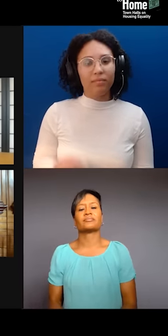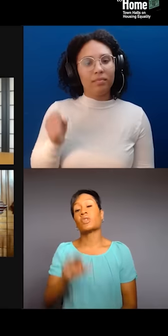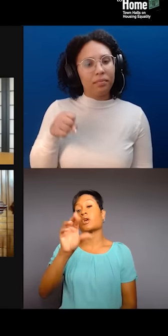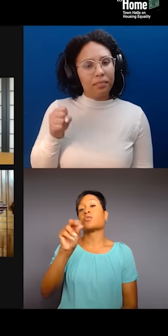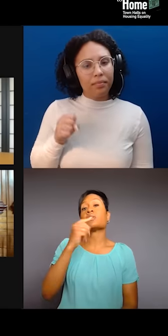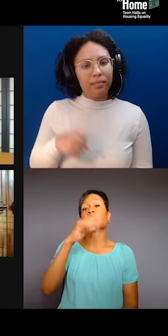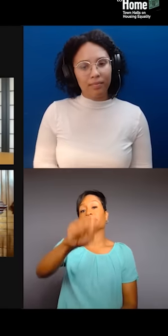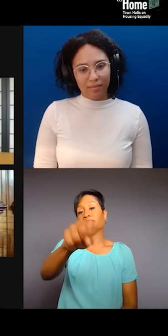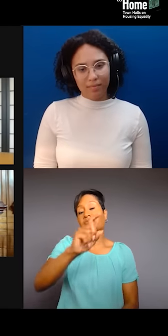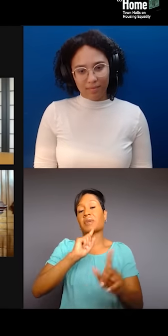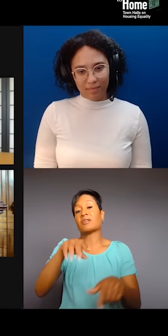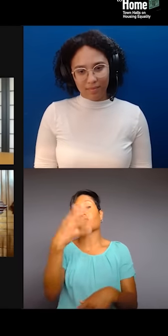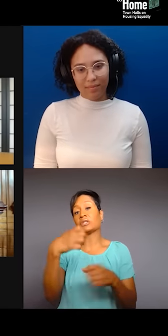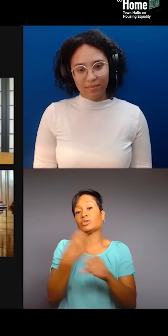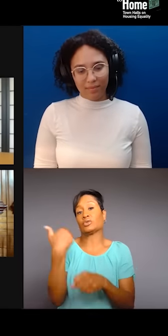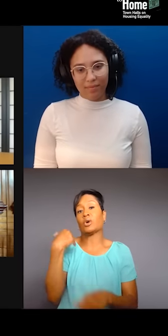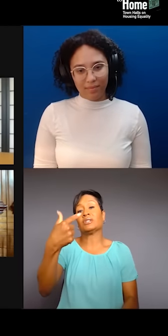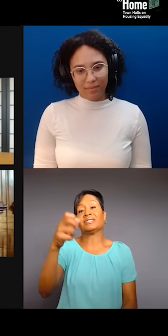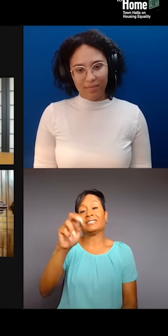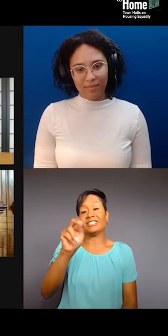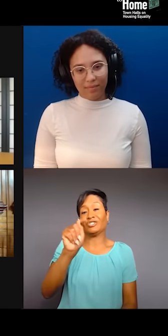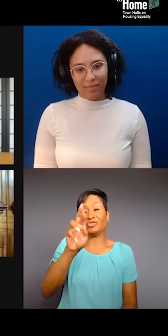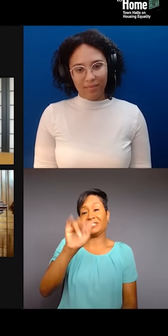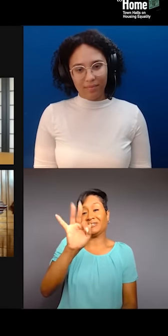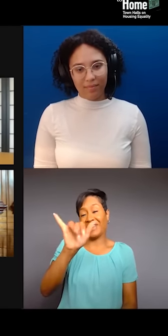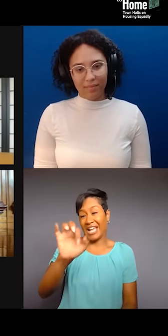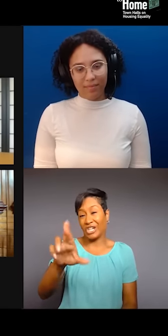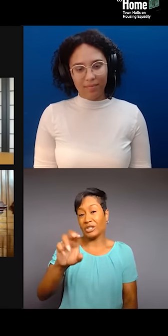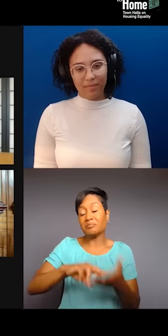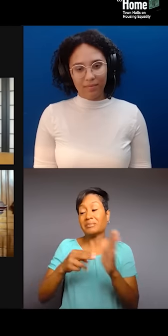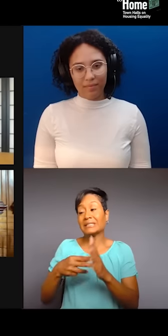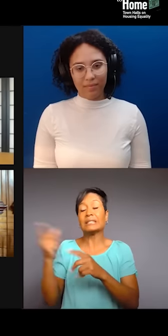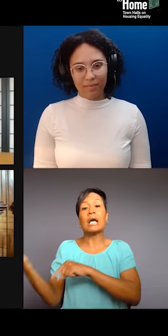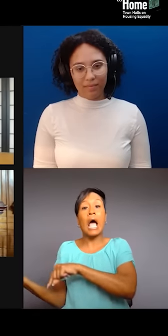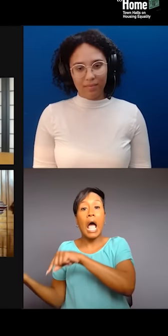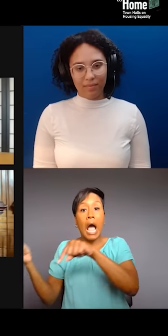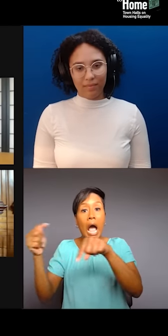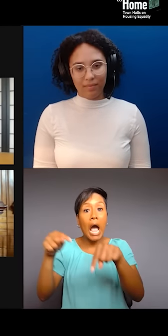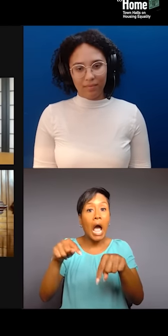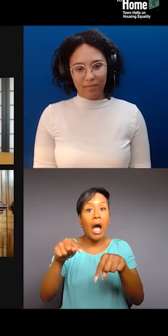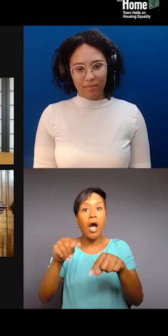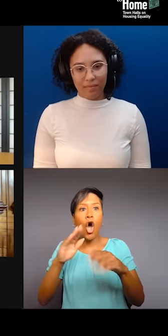gentrifiers who normally move into urban communities, they come in and they see the culture, the music and everything that goes on,